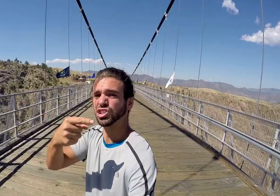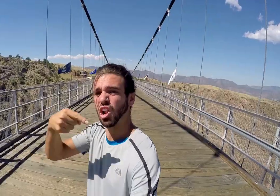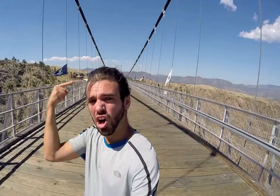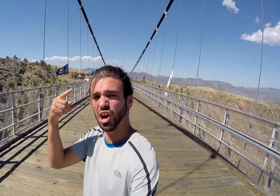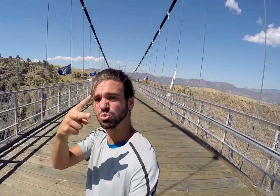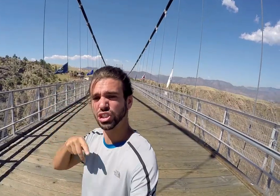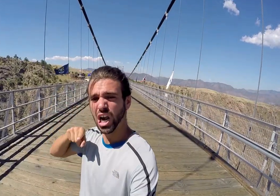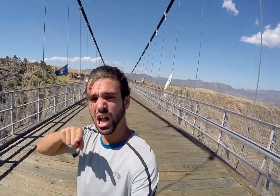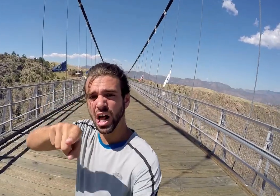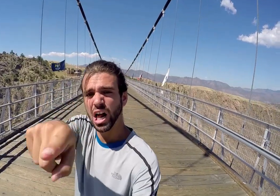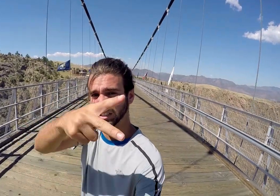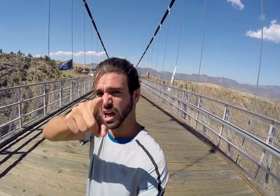It's pretty long bridge here.